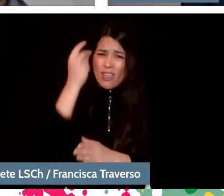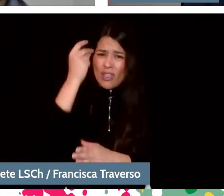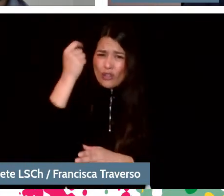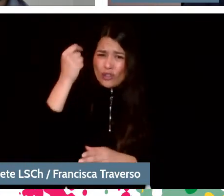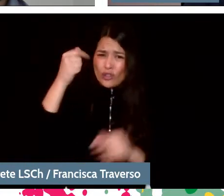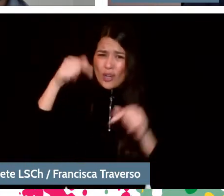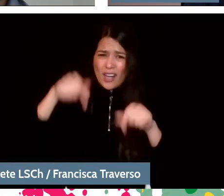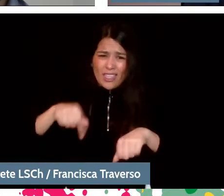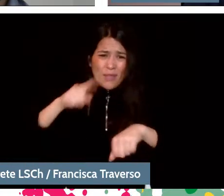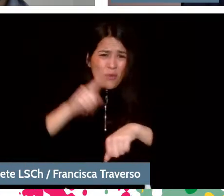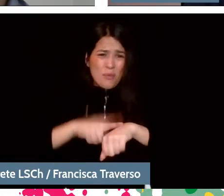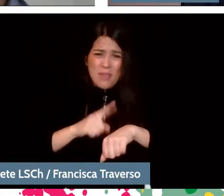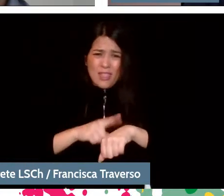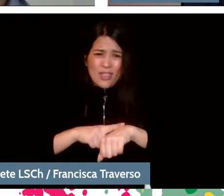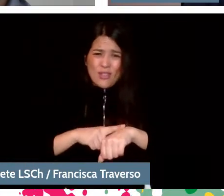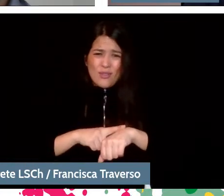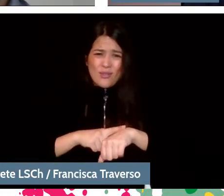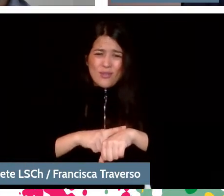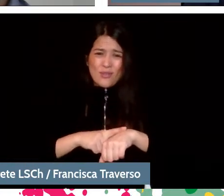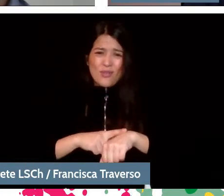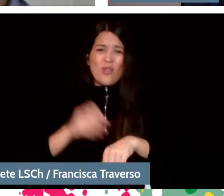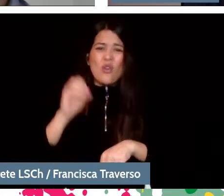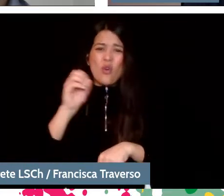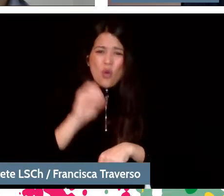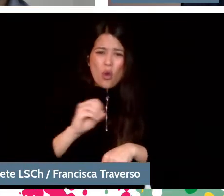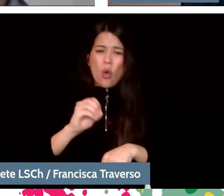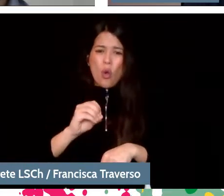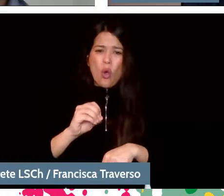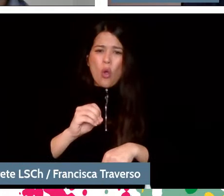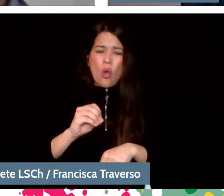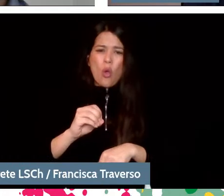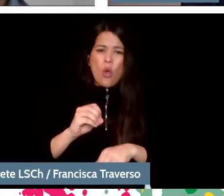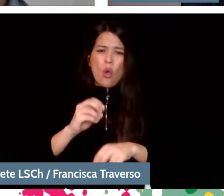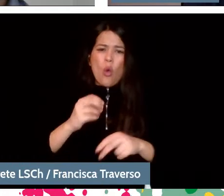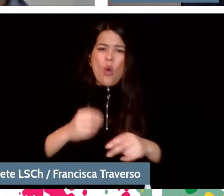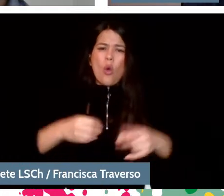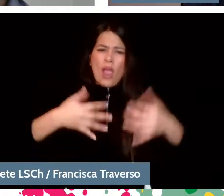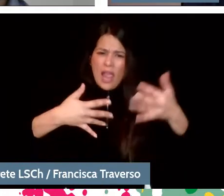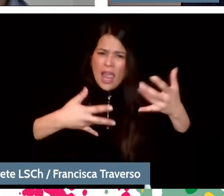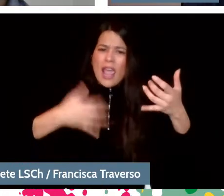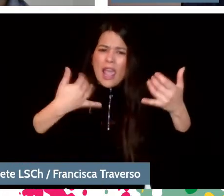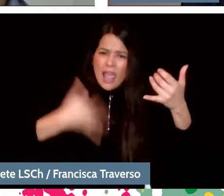or simply, an execution has to be so passionate